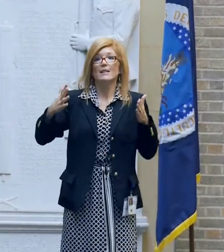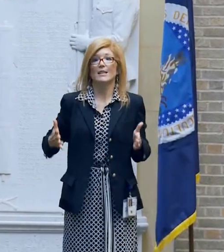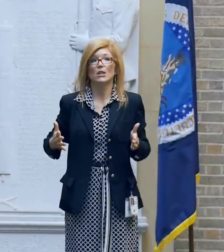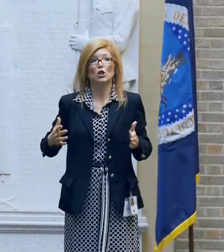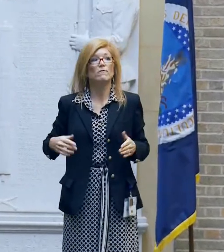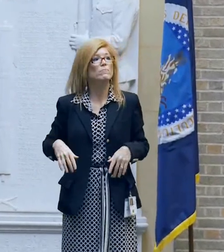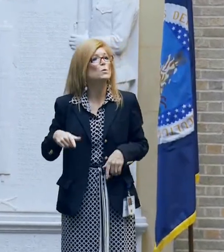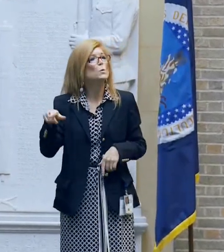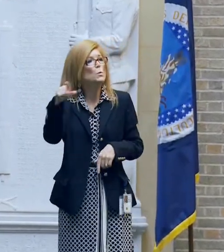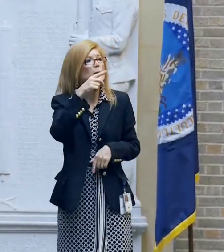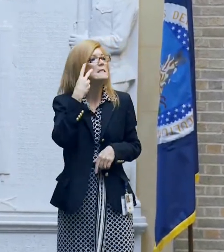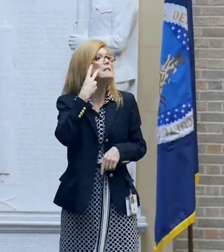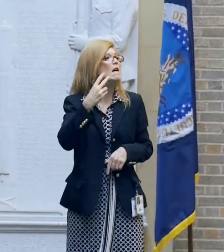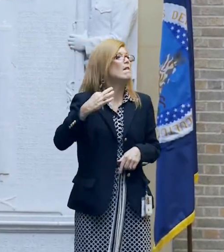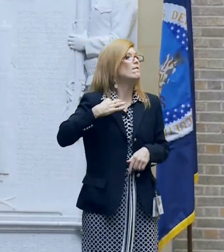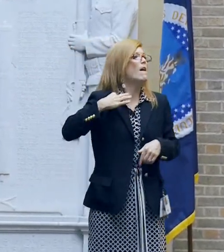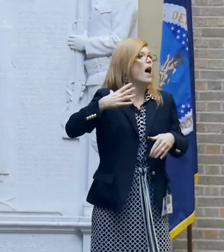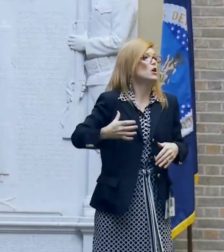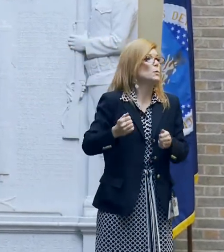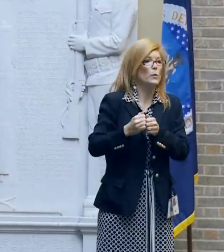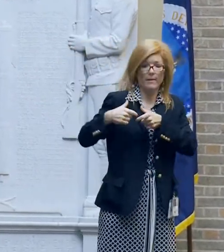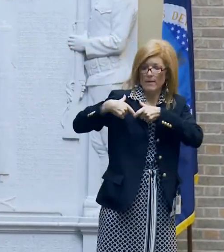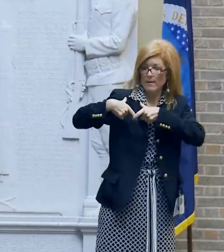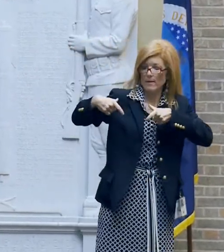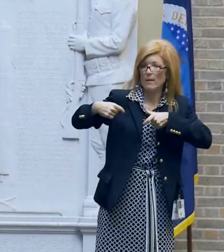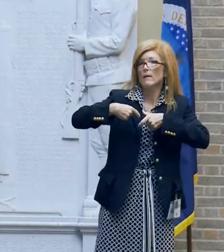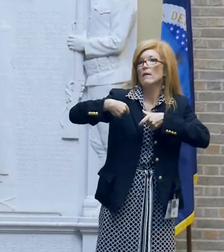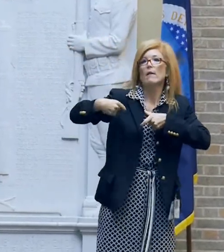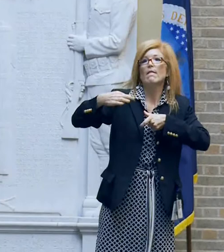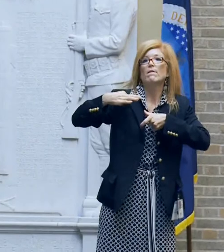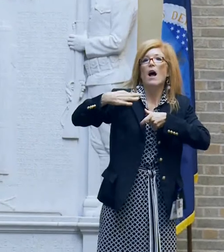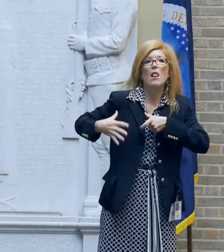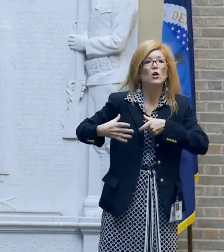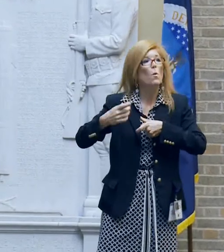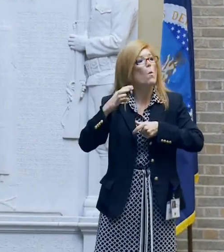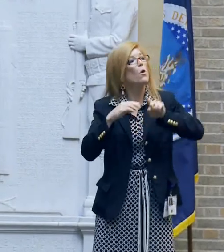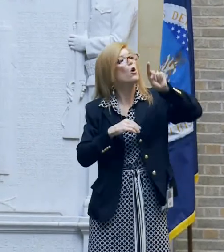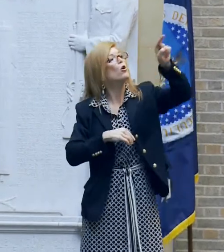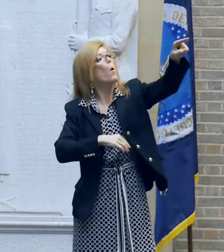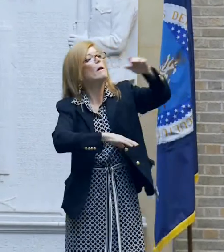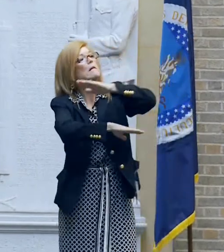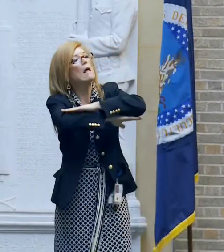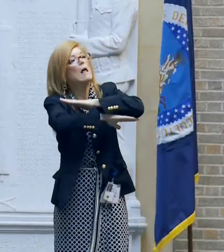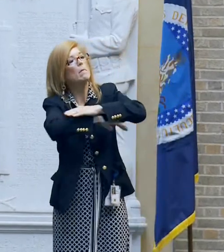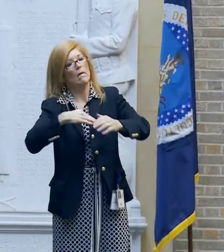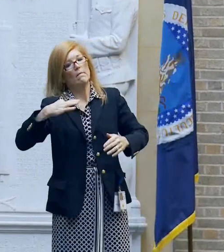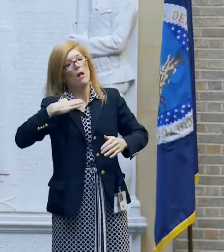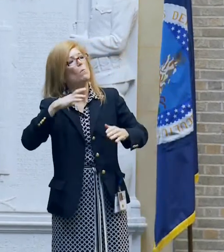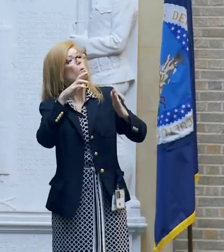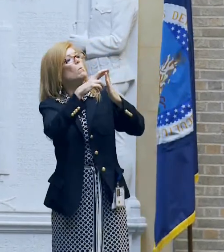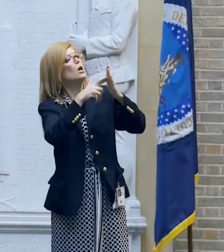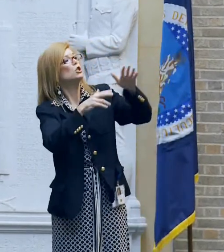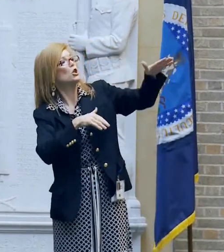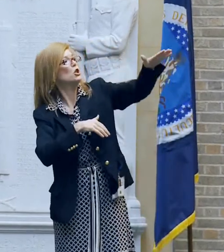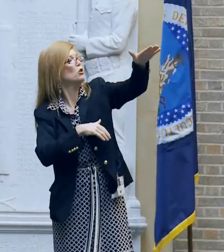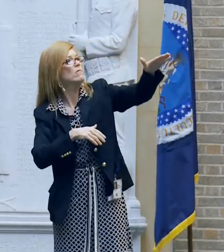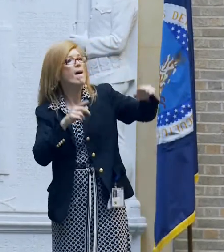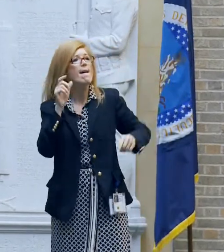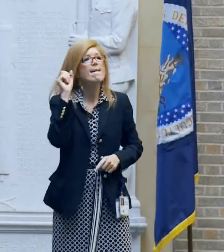For your assistance, we also have dedicated volunteers that can help you locate workshops,